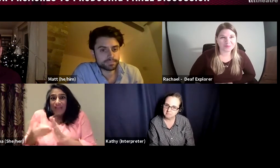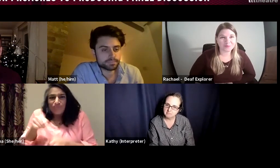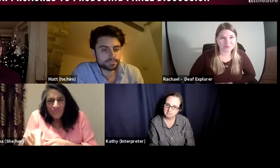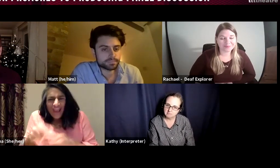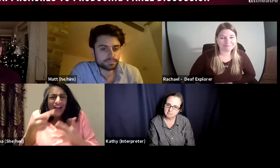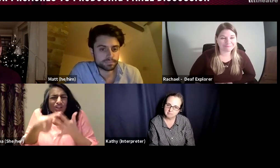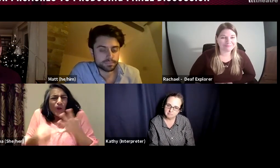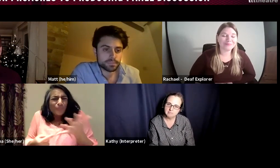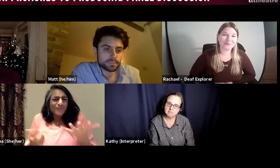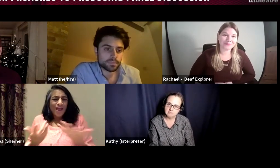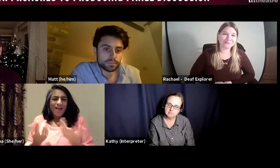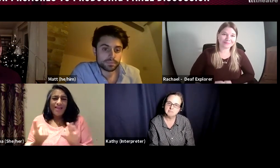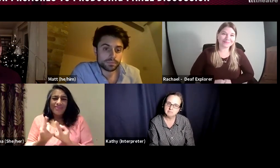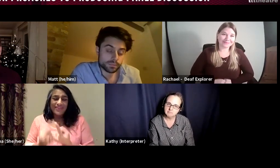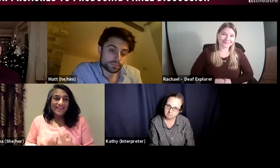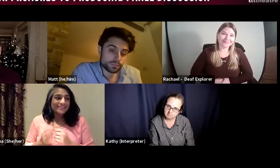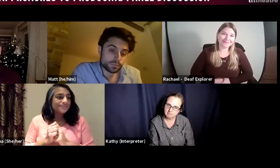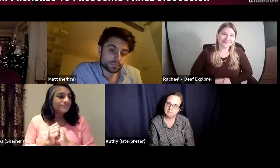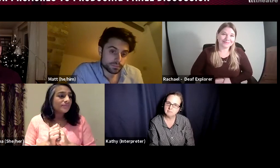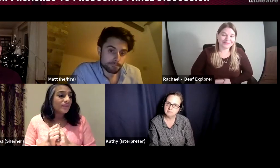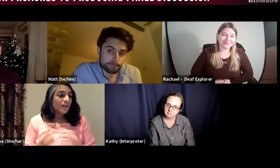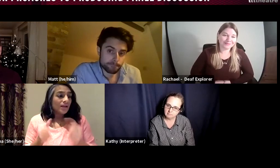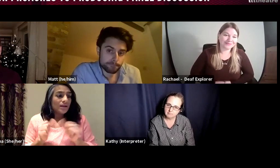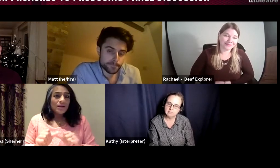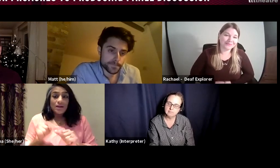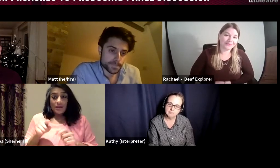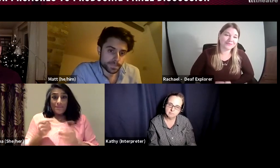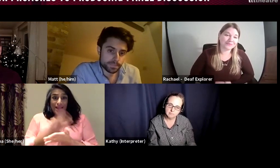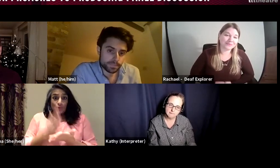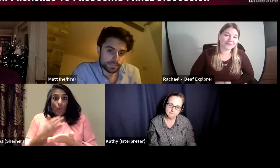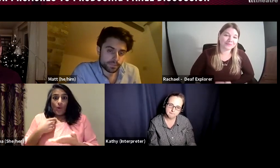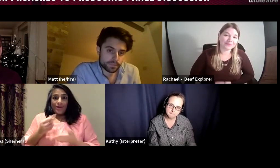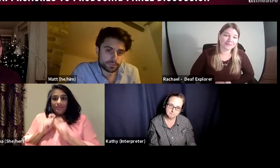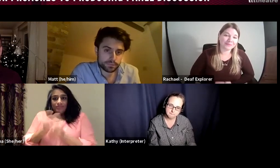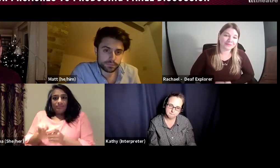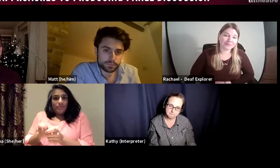deaf awareness so we need to be paying them for that extra load that they are taking on.